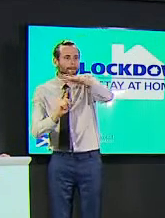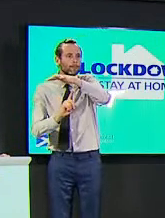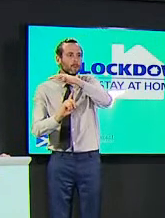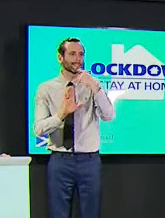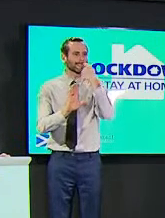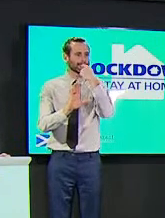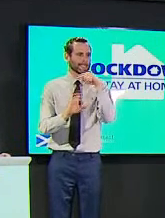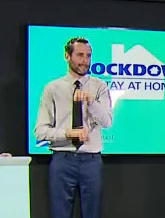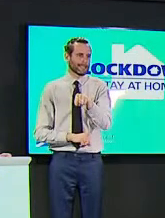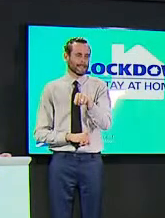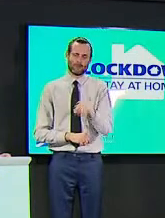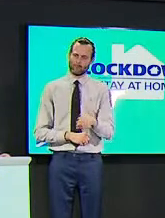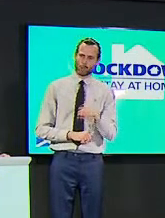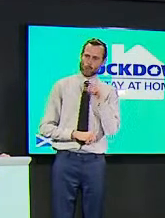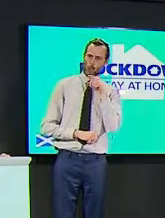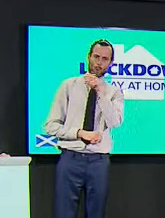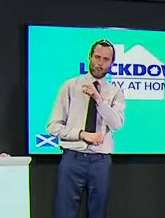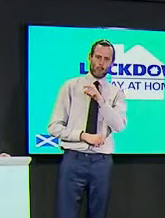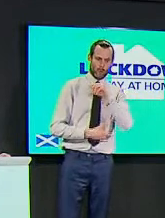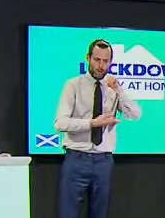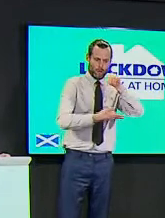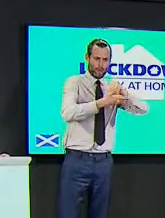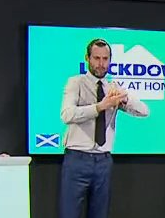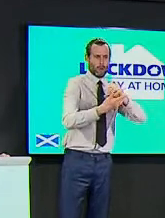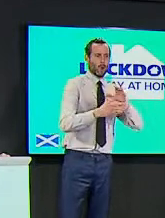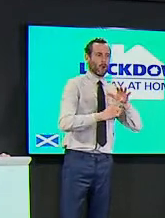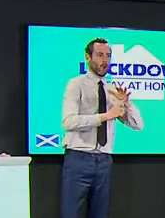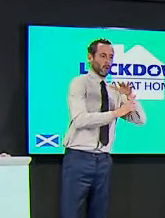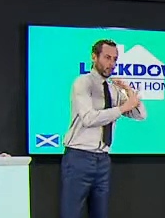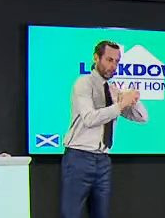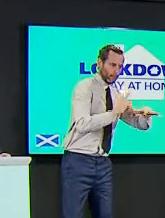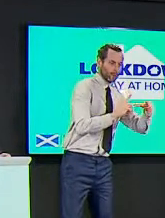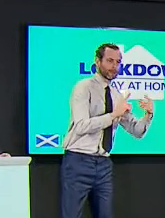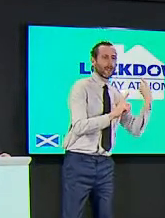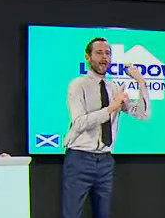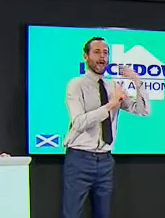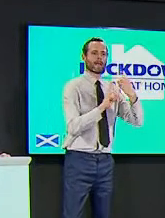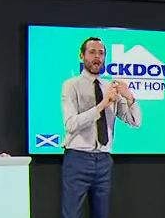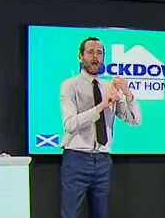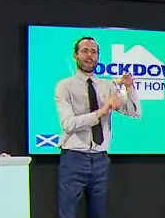be weighted towards symptomatic people so just wondering if you can address that issue whether